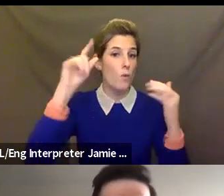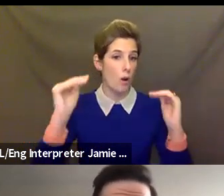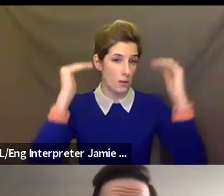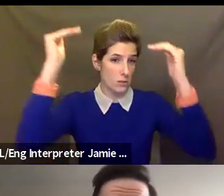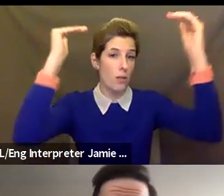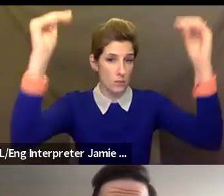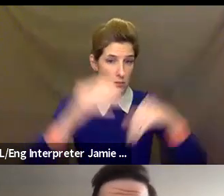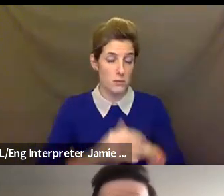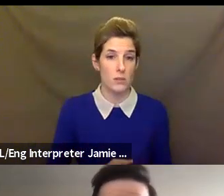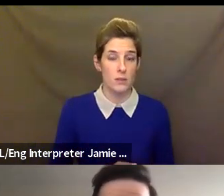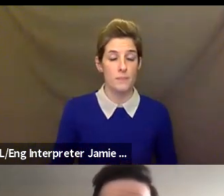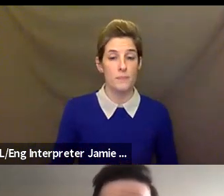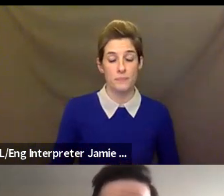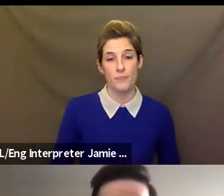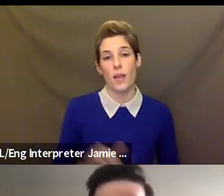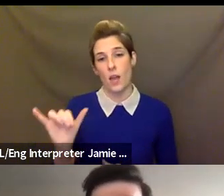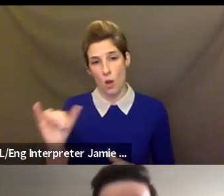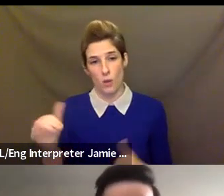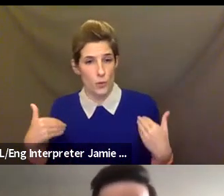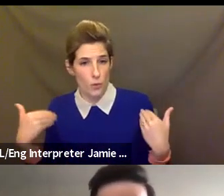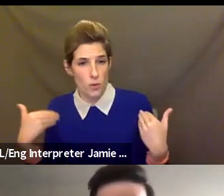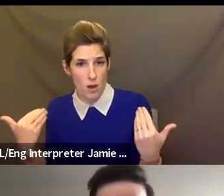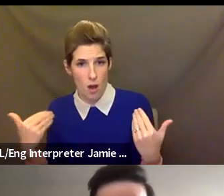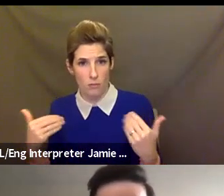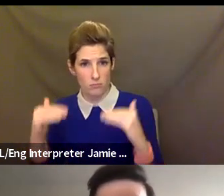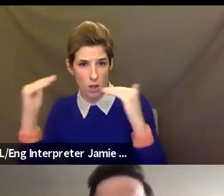for young performers as well. So this year has been a complete